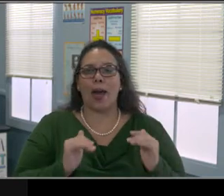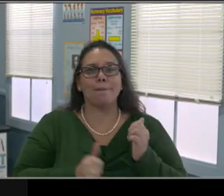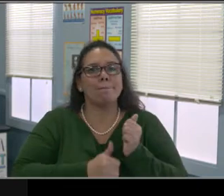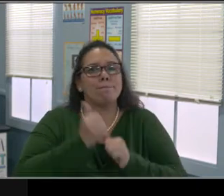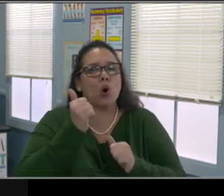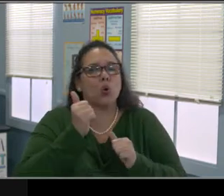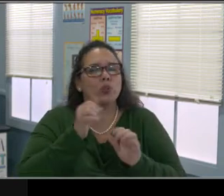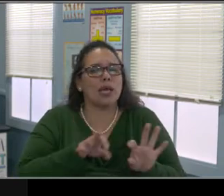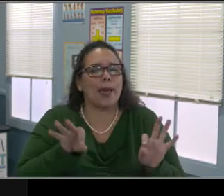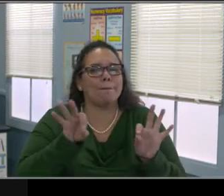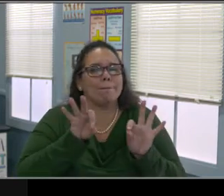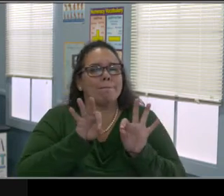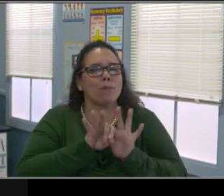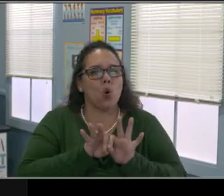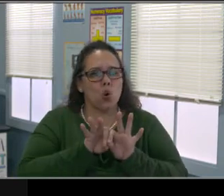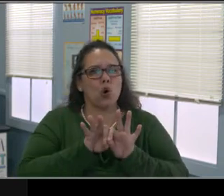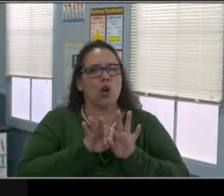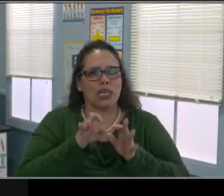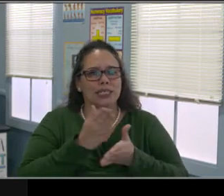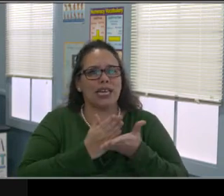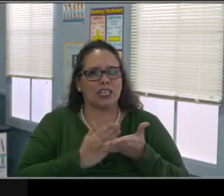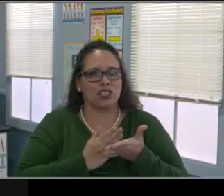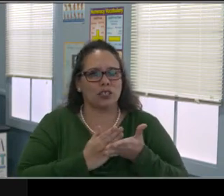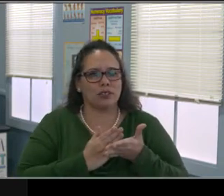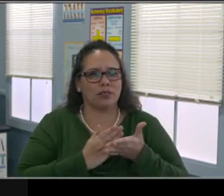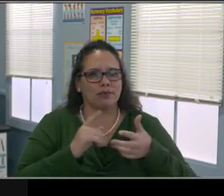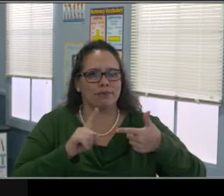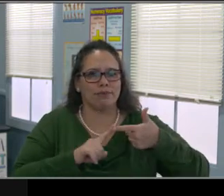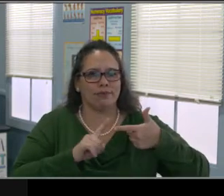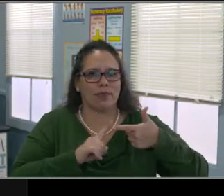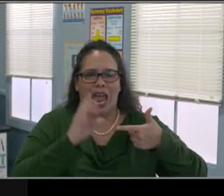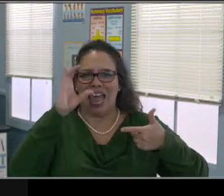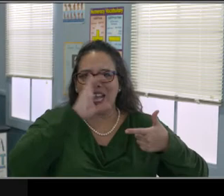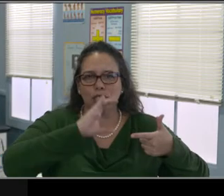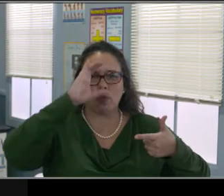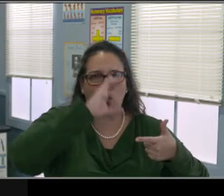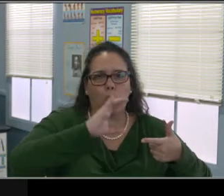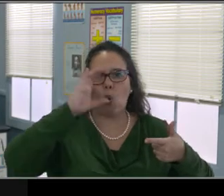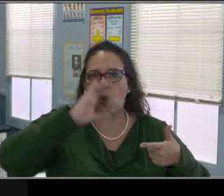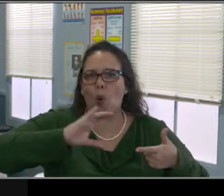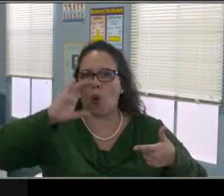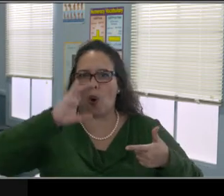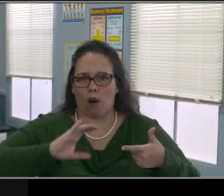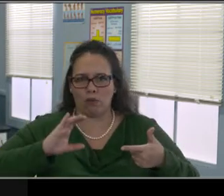It talks about our 504 plans which are for our general education students.